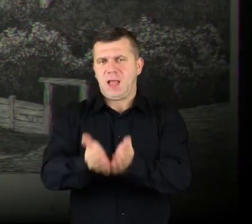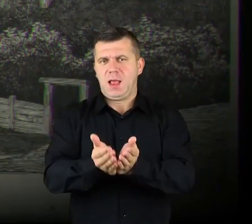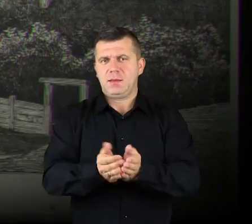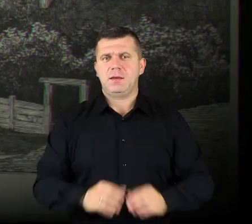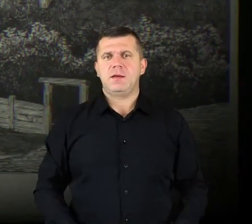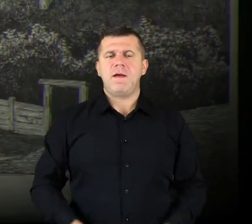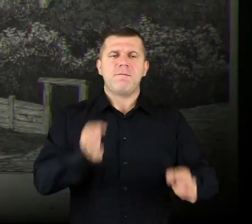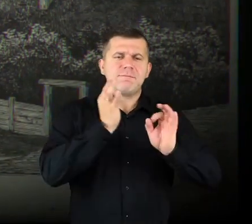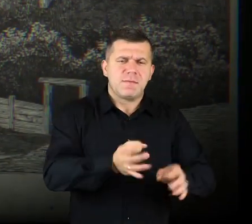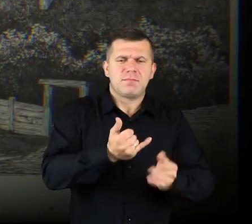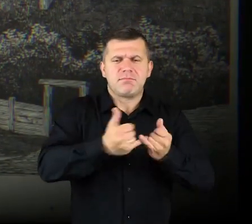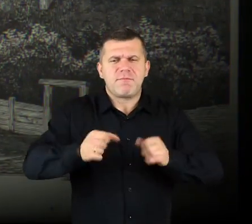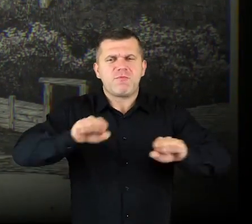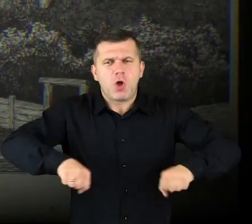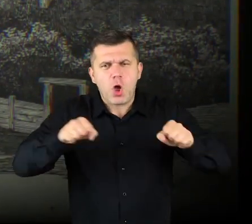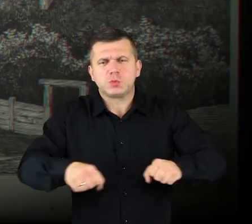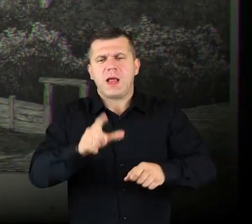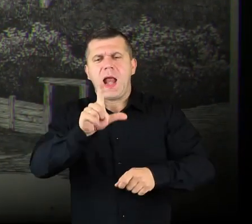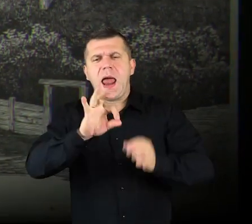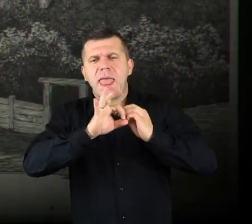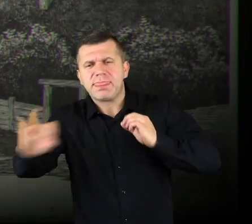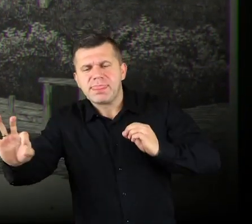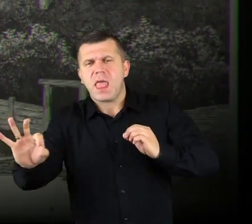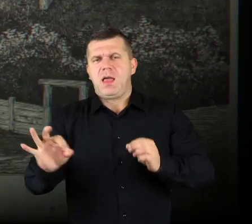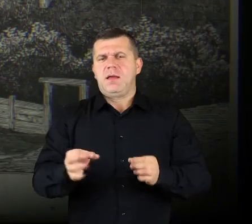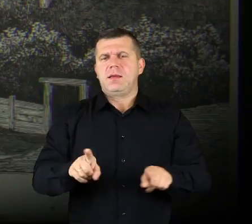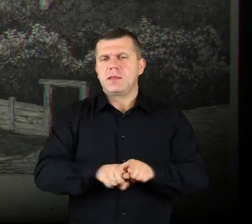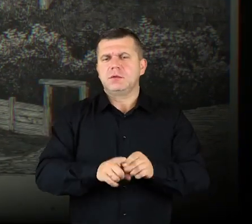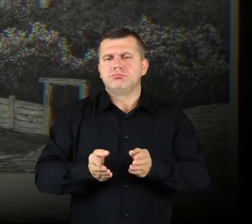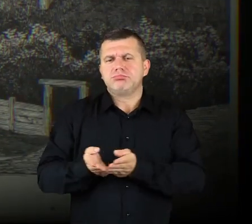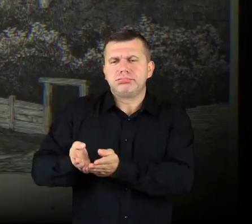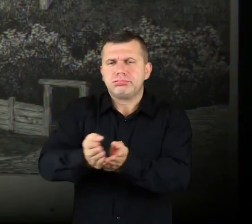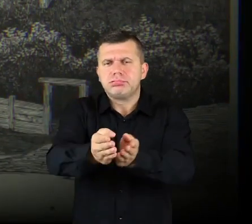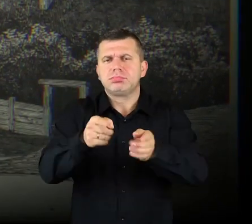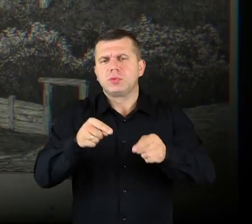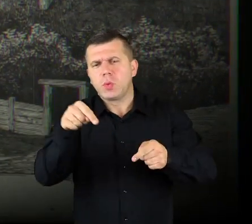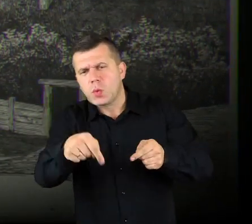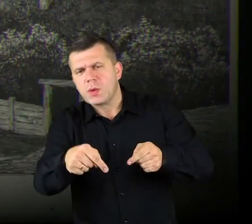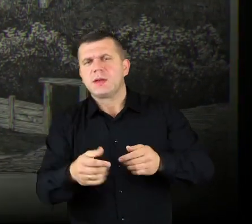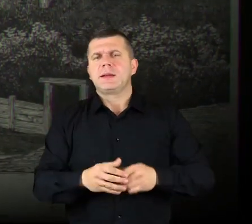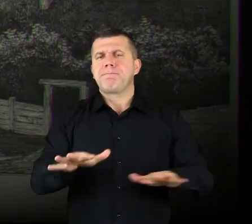ropes, sticks, oars, and such. Across a szkuta, above a “zyza”